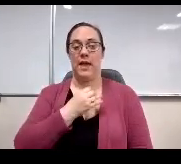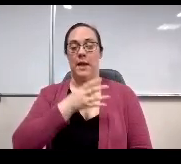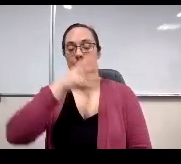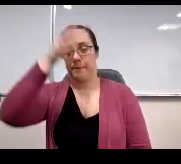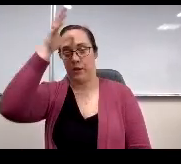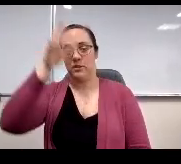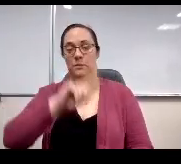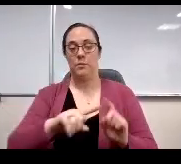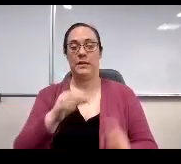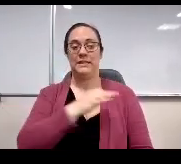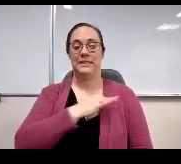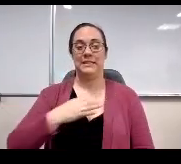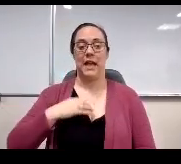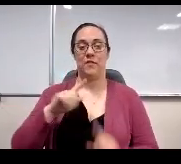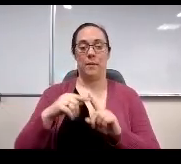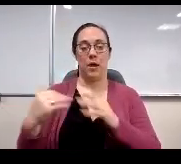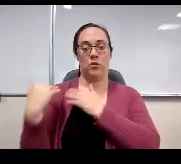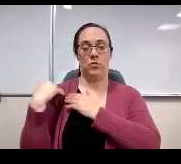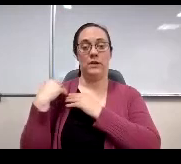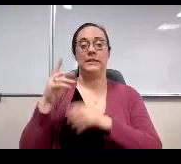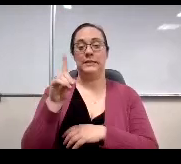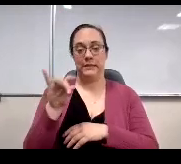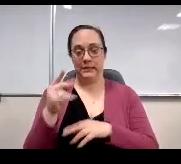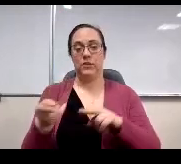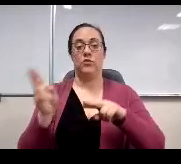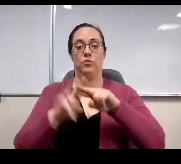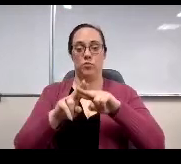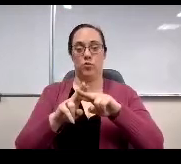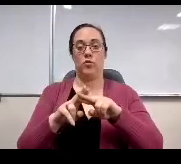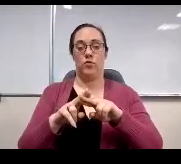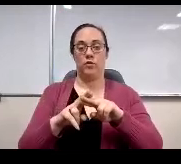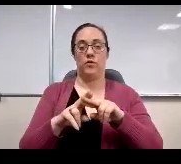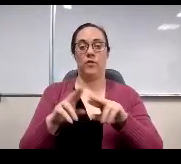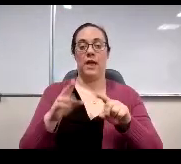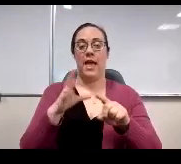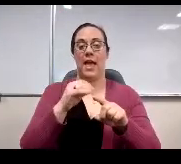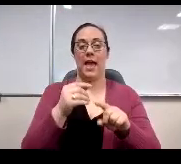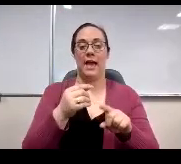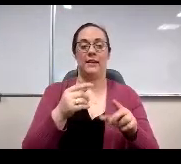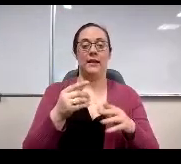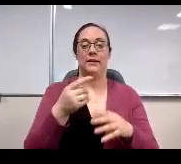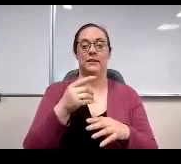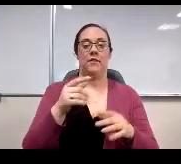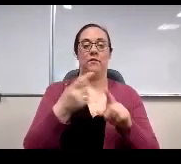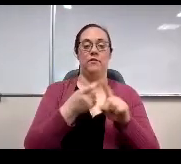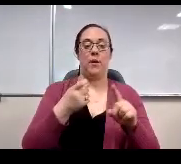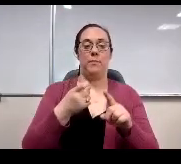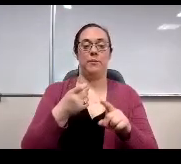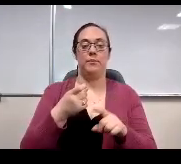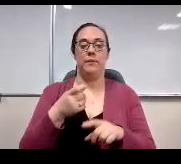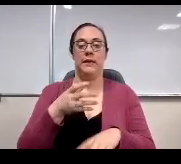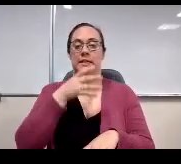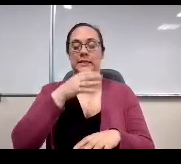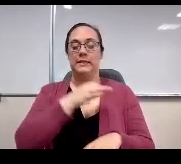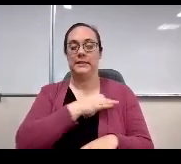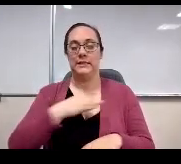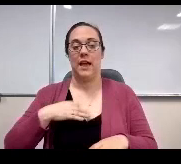improved over previous years, and the gap between staff and the other two respondent groups has decreased.